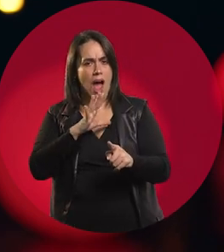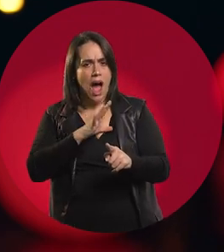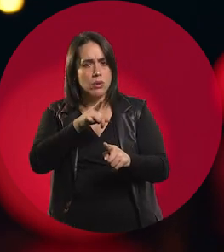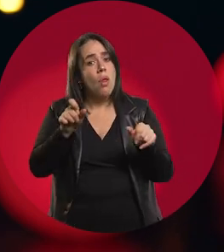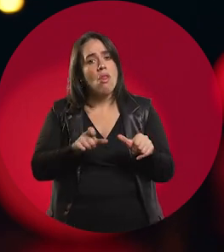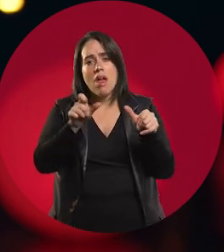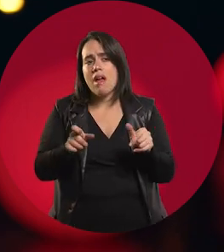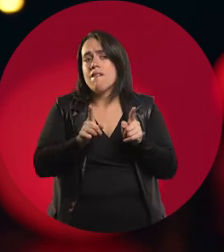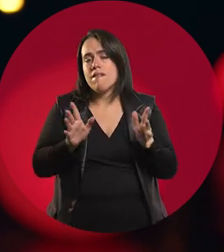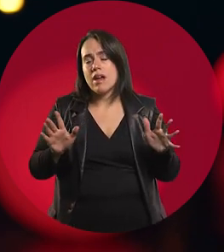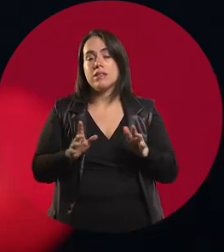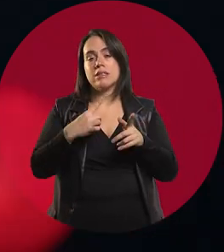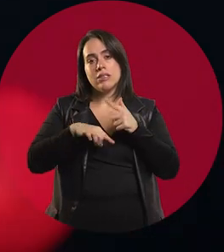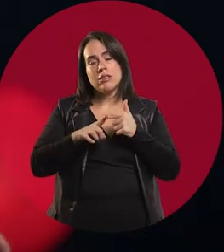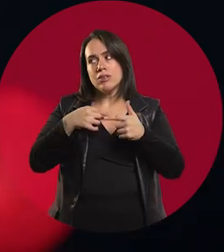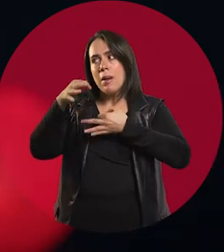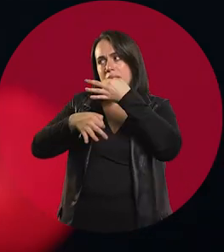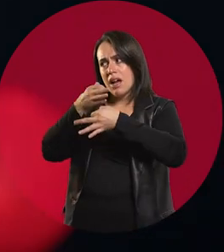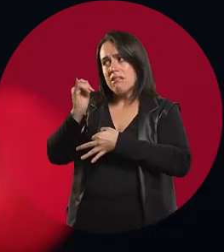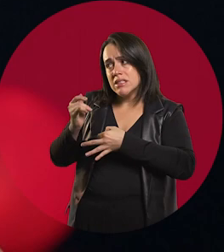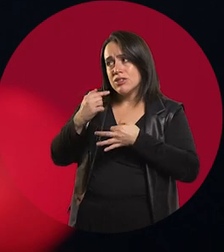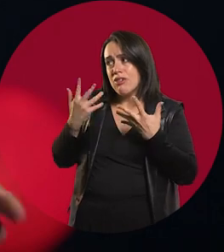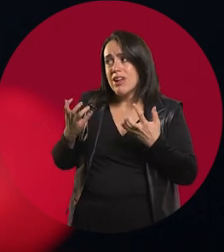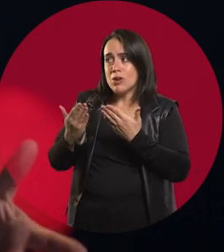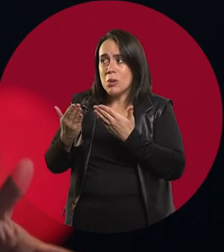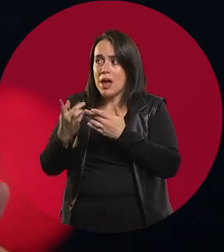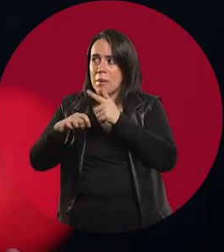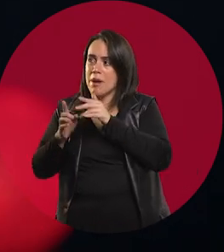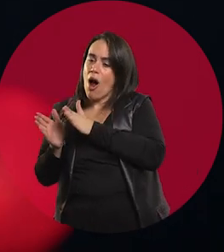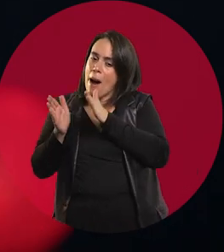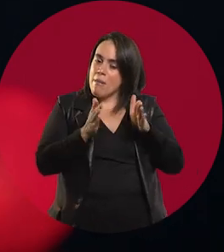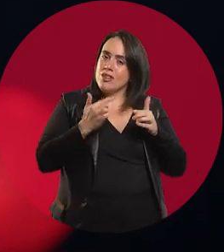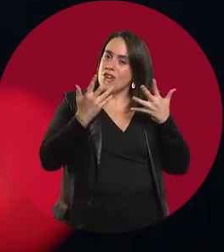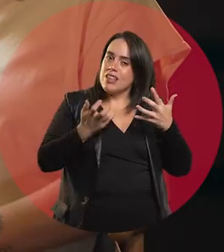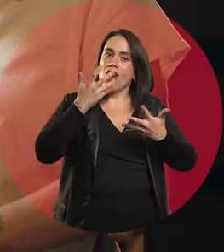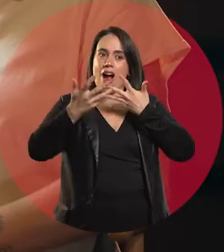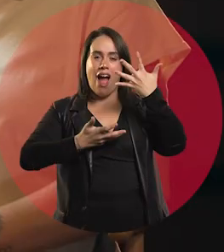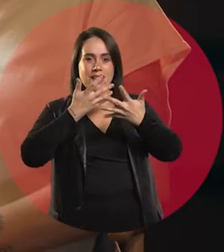You don't have to do that". So I explained to them: "Yes, but I'm going to sing and I'll be good at it so I'm not going to need to do this".